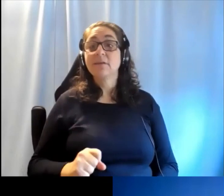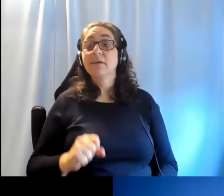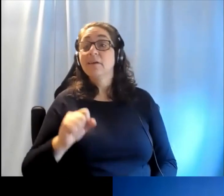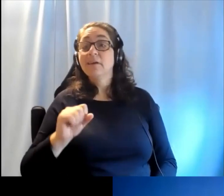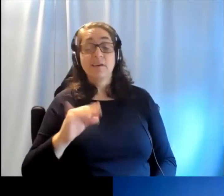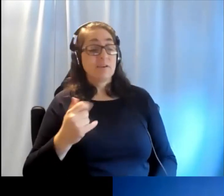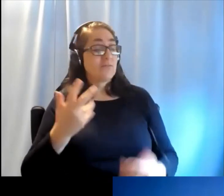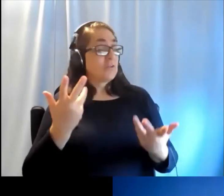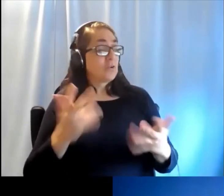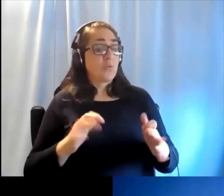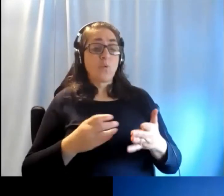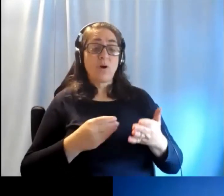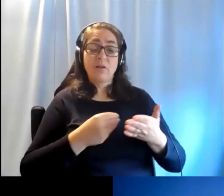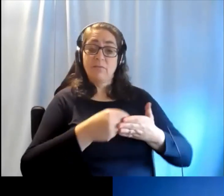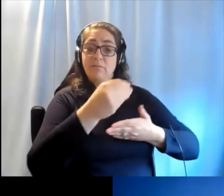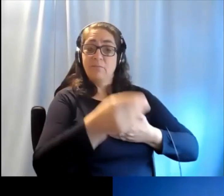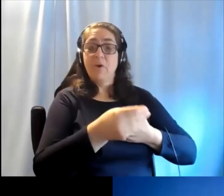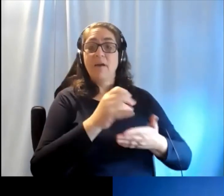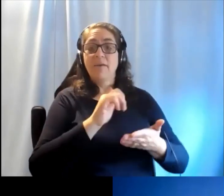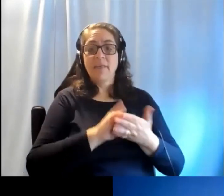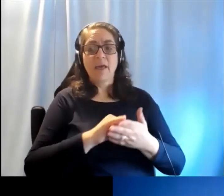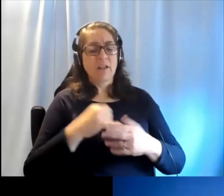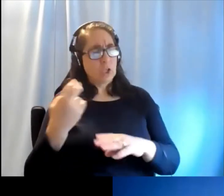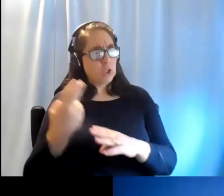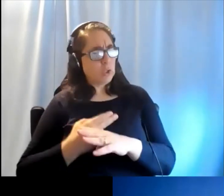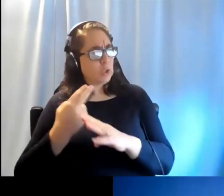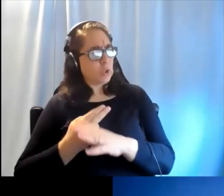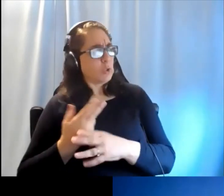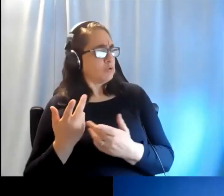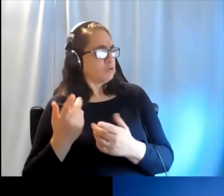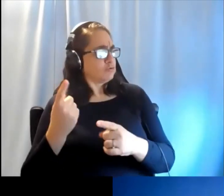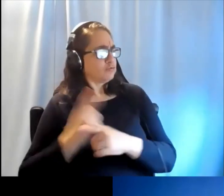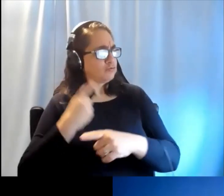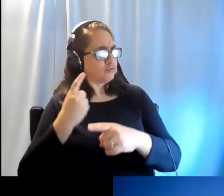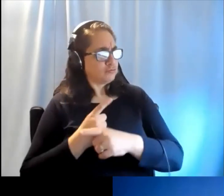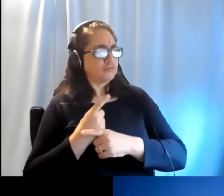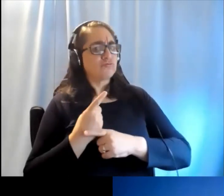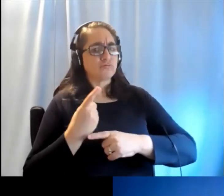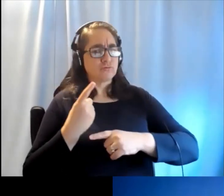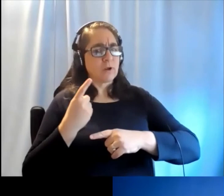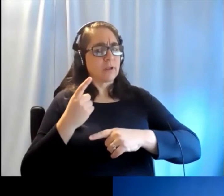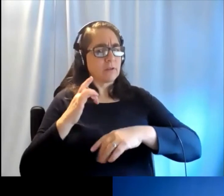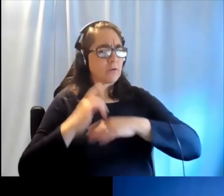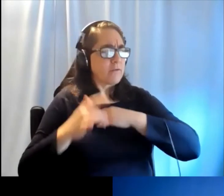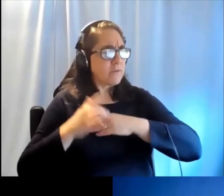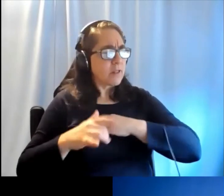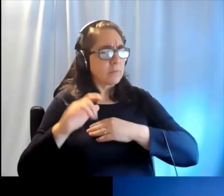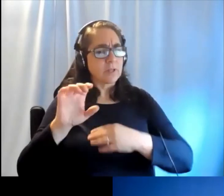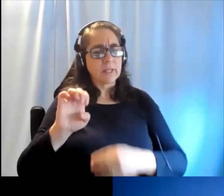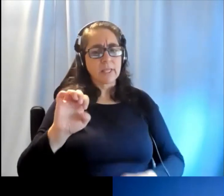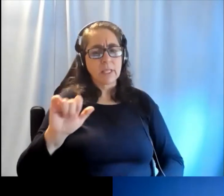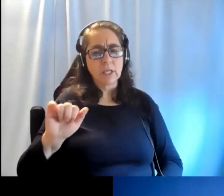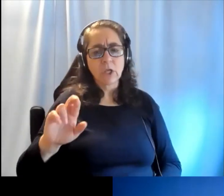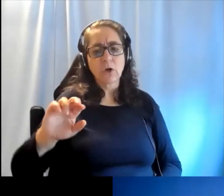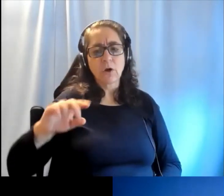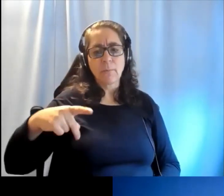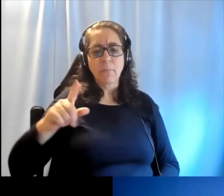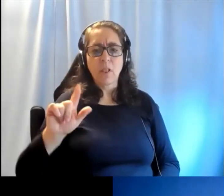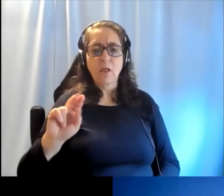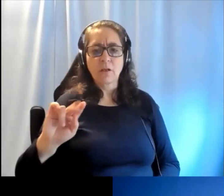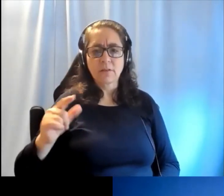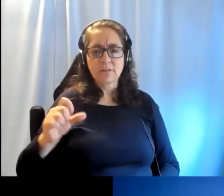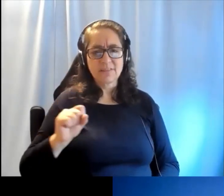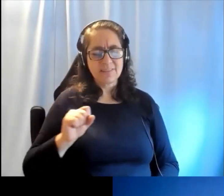and you do not wish to make that investment, use regular ear plugs, they will help to cut